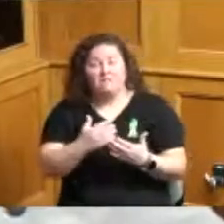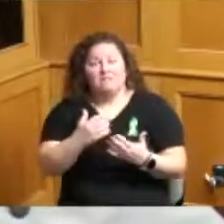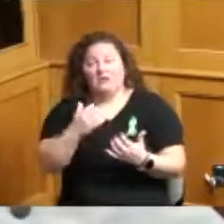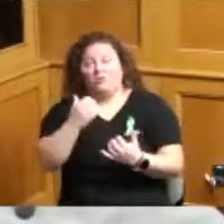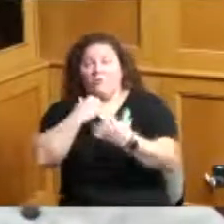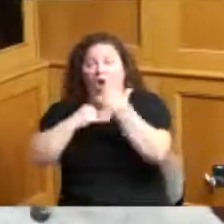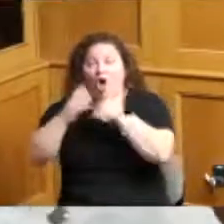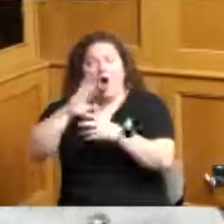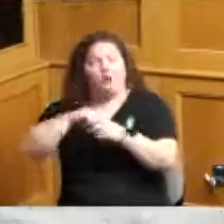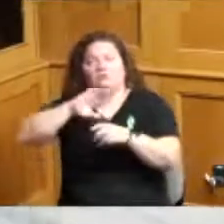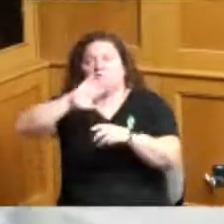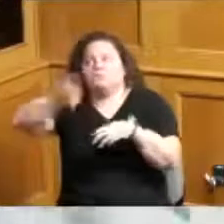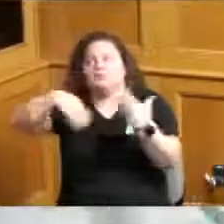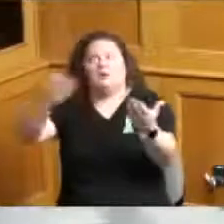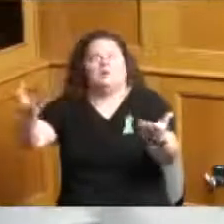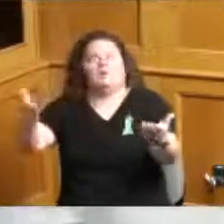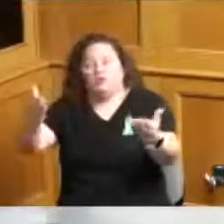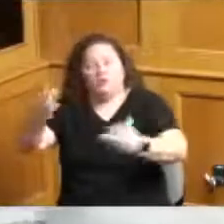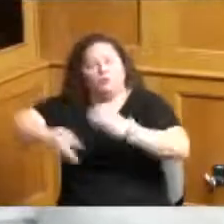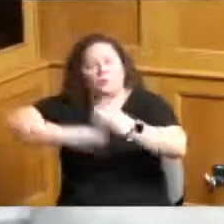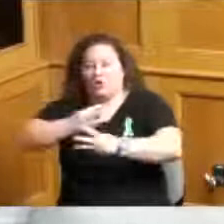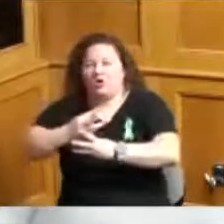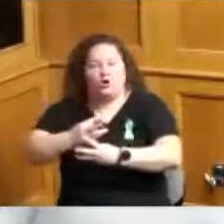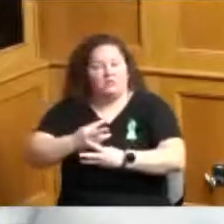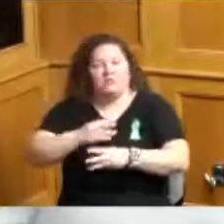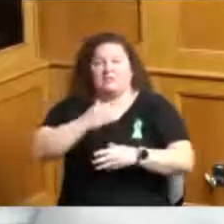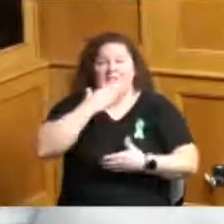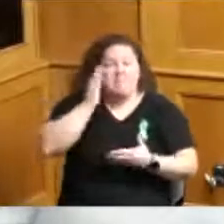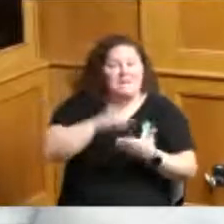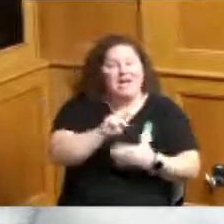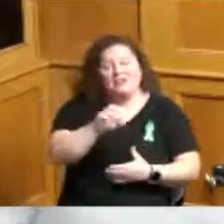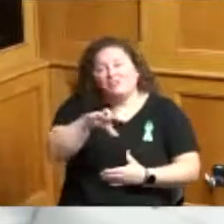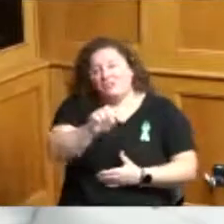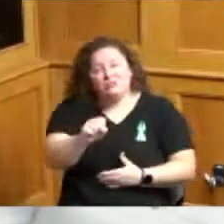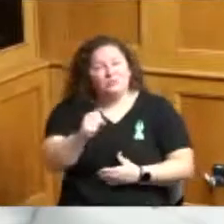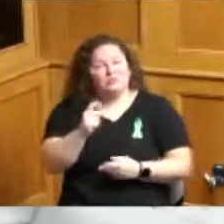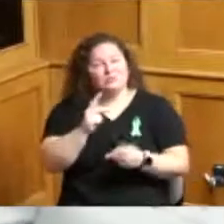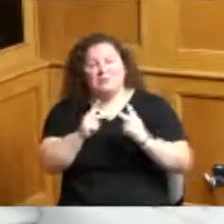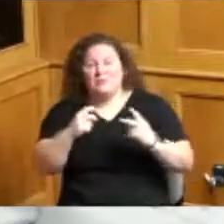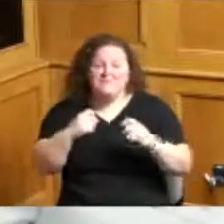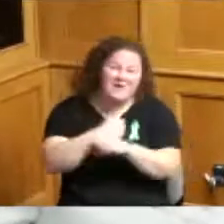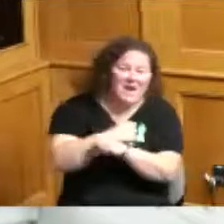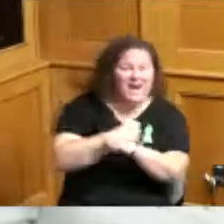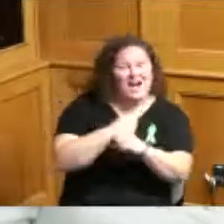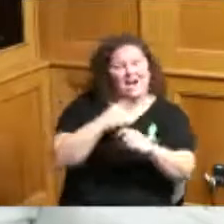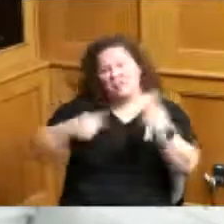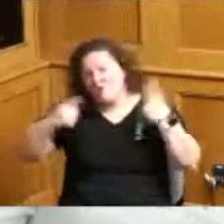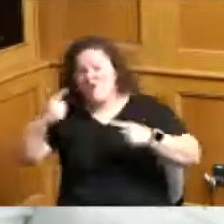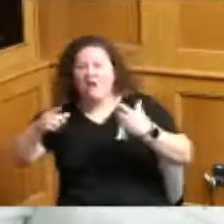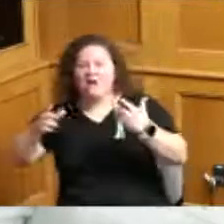some bad news or somebody fighting somebody and it really has honed in on so many people